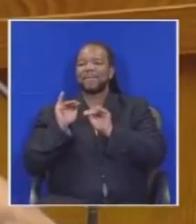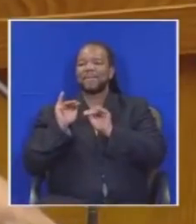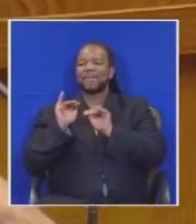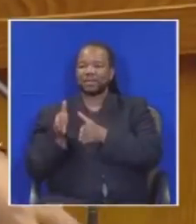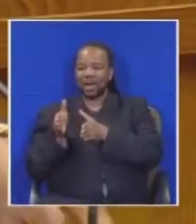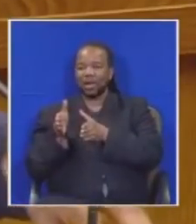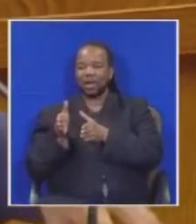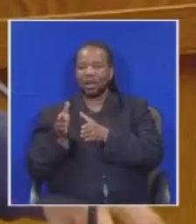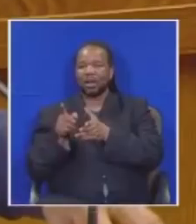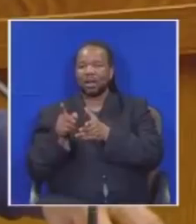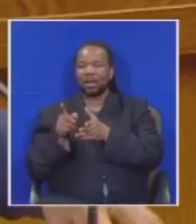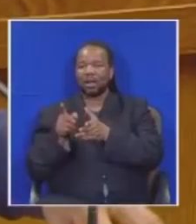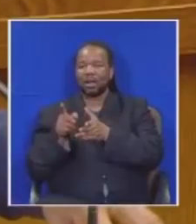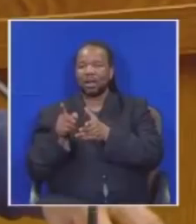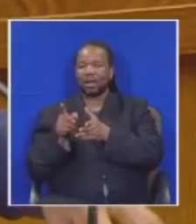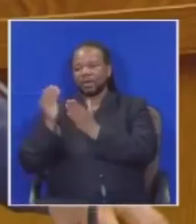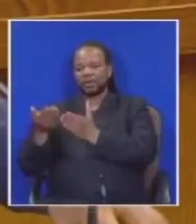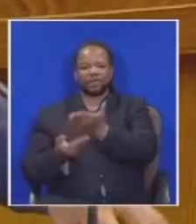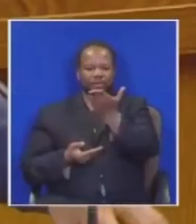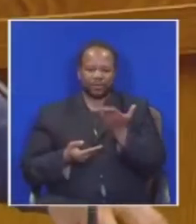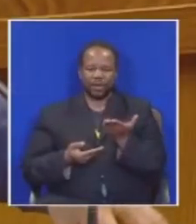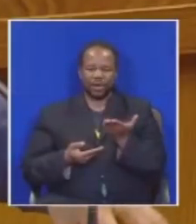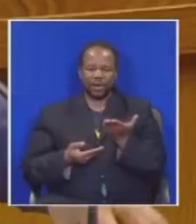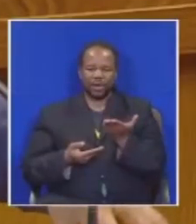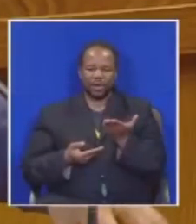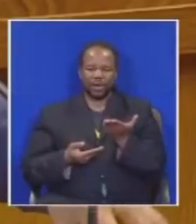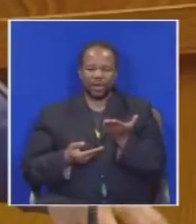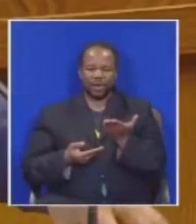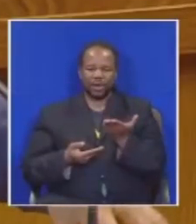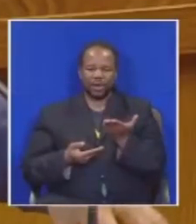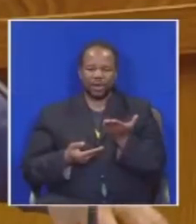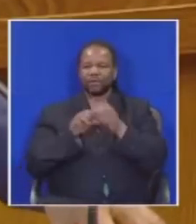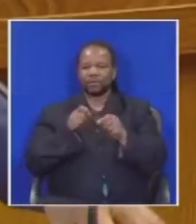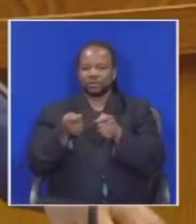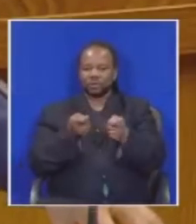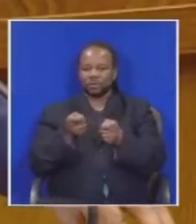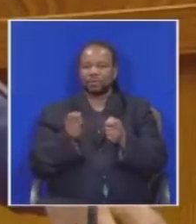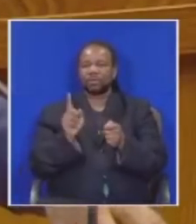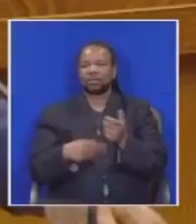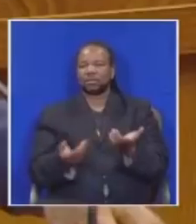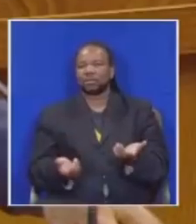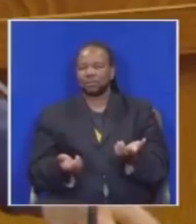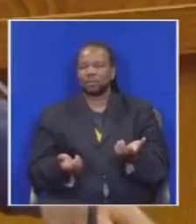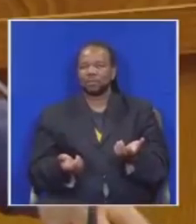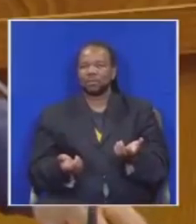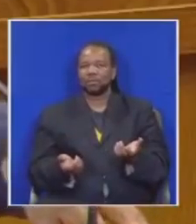Produced a report state capture report and that report I